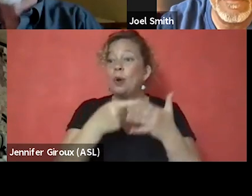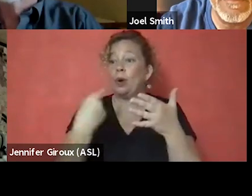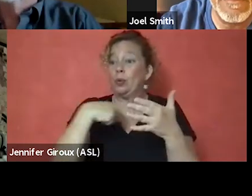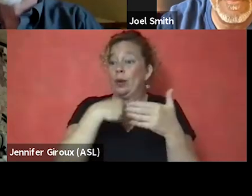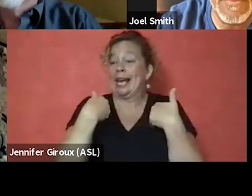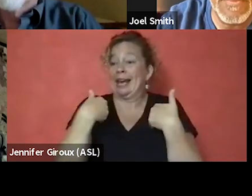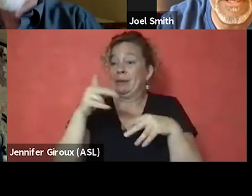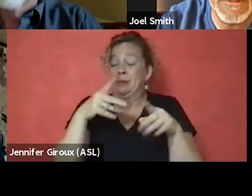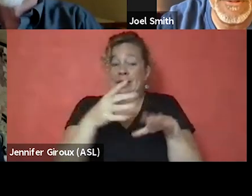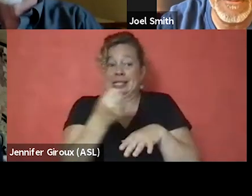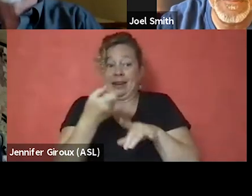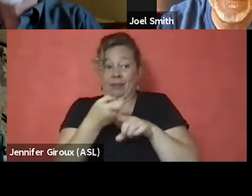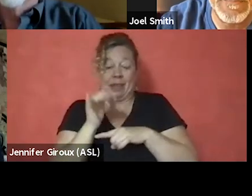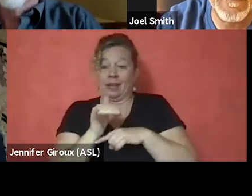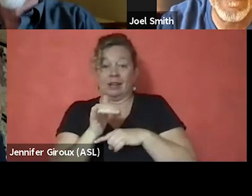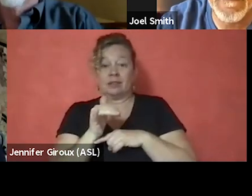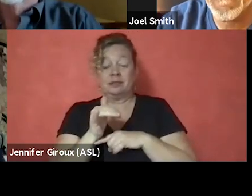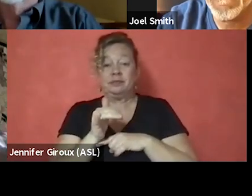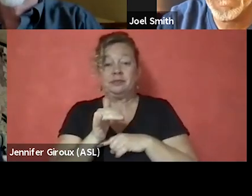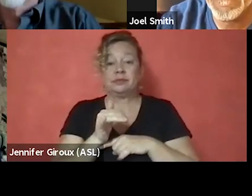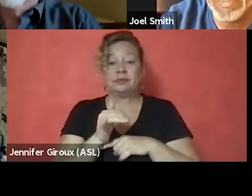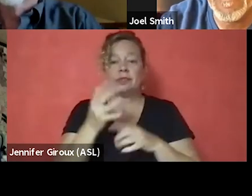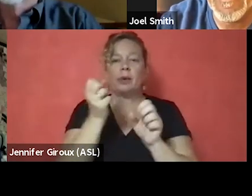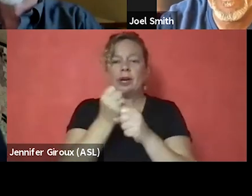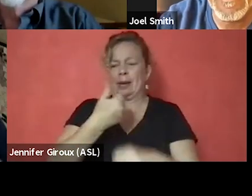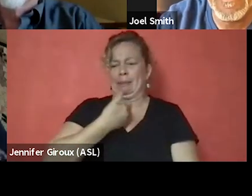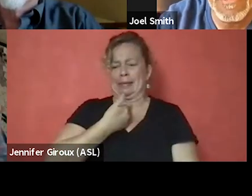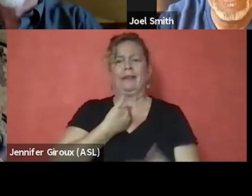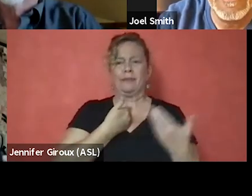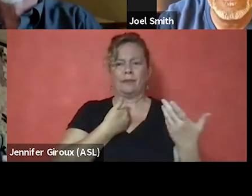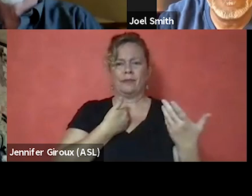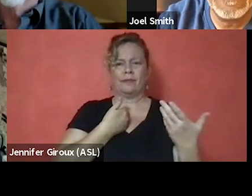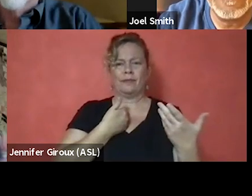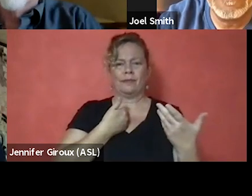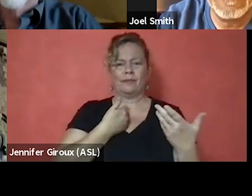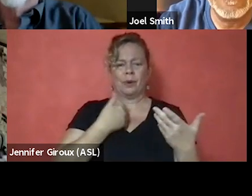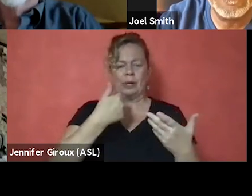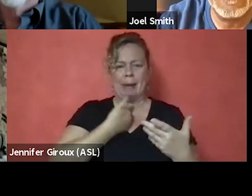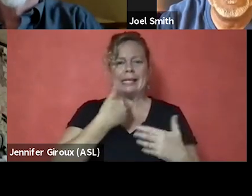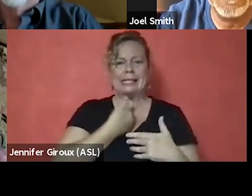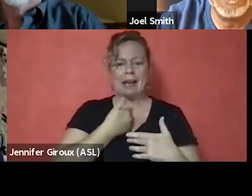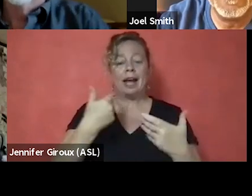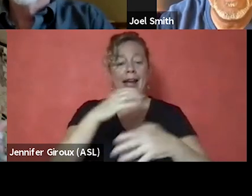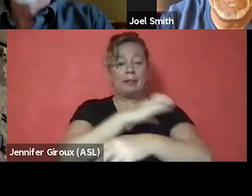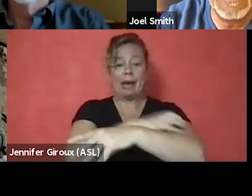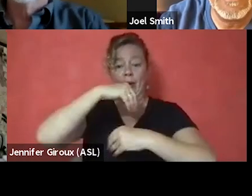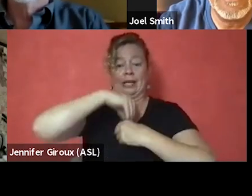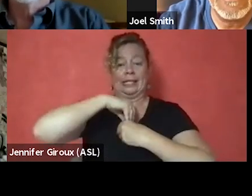Like I don't necessarily, I wanna create my own. Where is the autonomy in that? I have the power within me to create my own life.